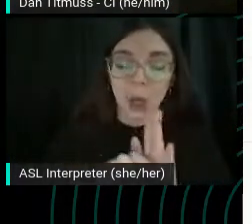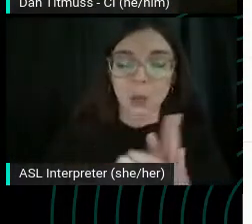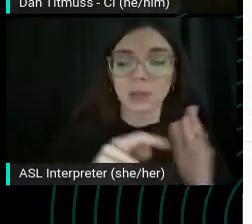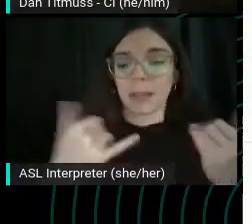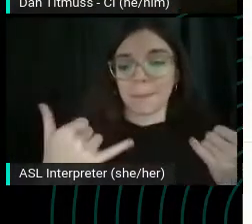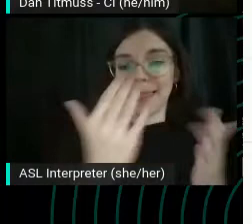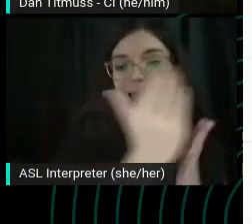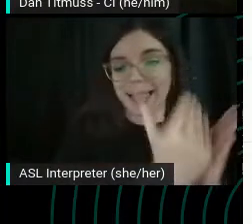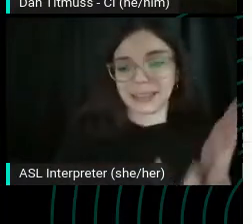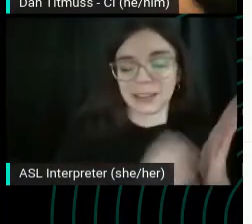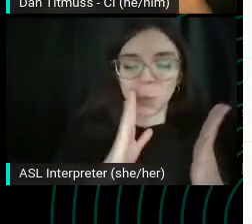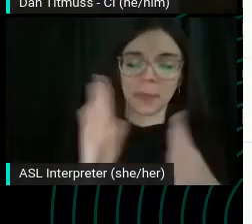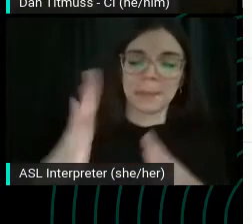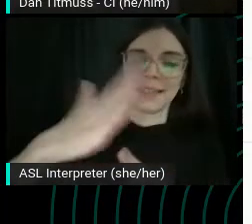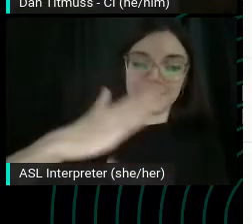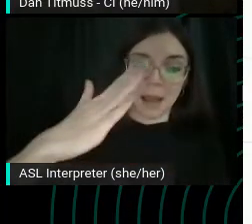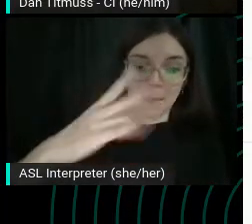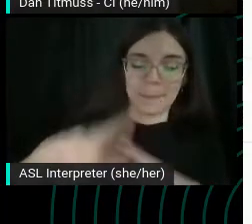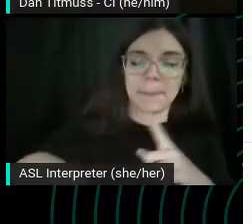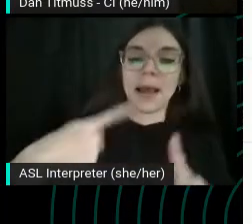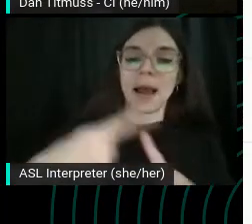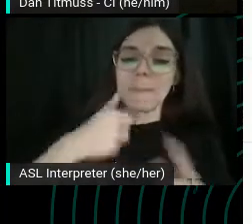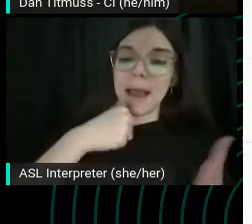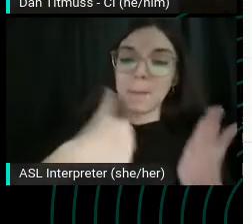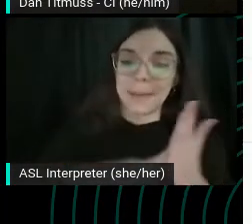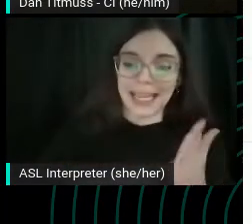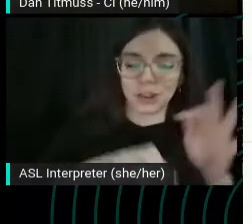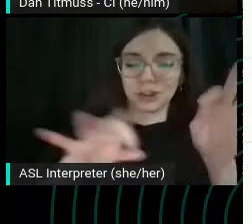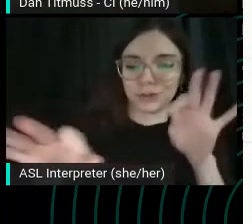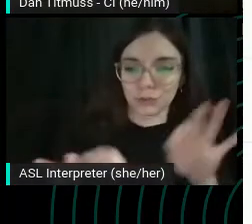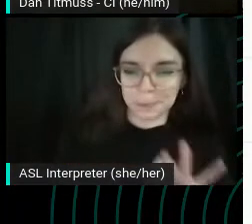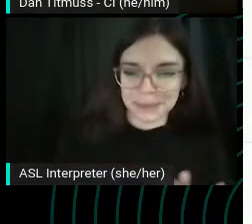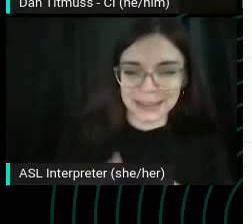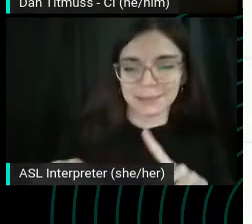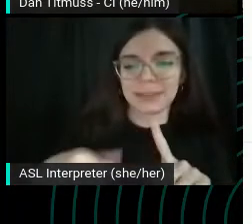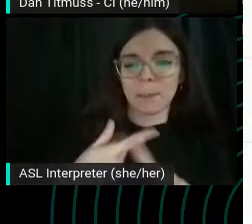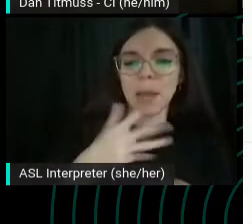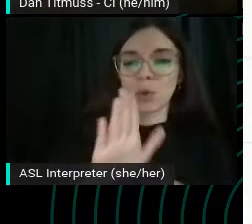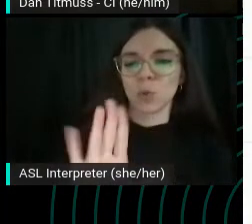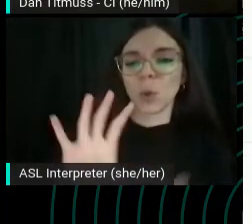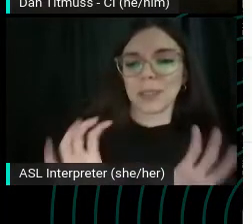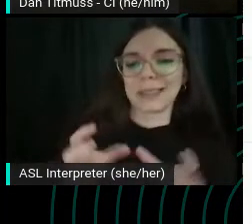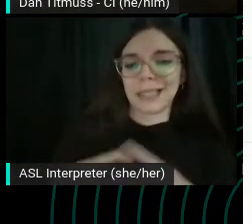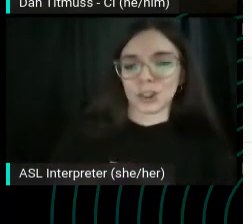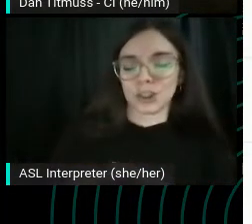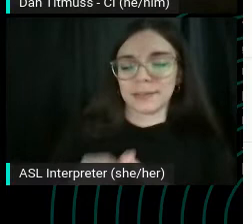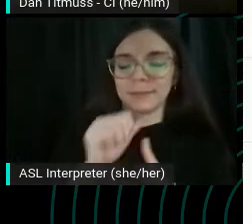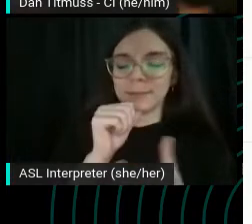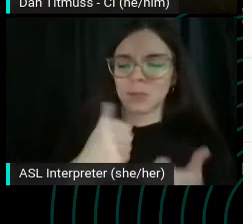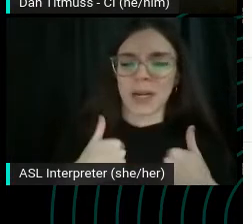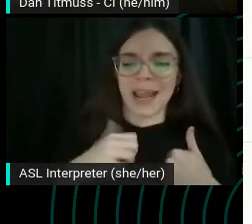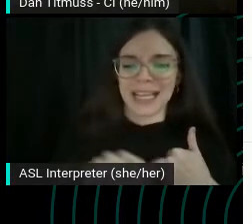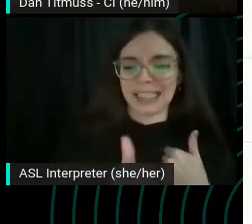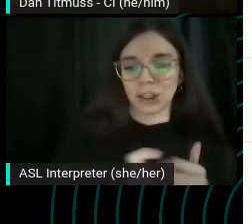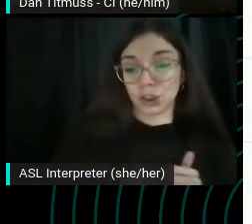Their about page is descriptive. It's about their organization. They do I think channels, I don't think they do have a store on there.